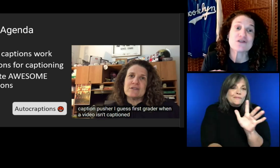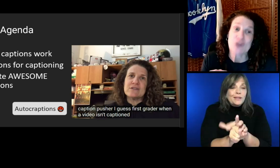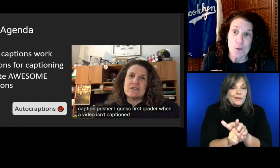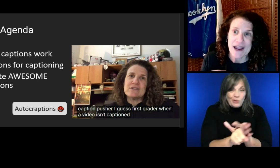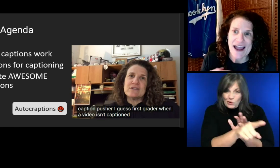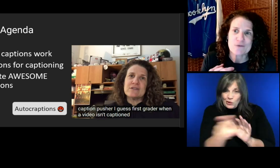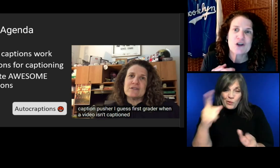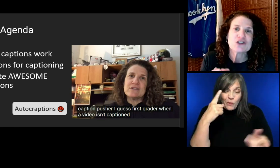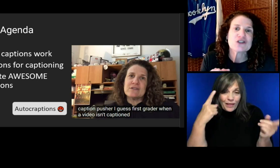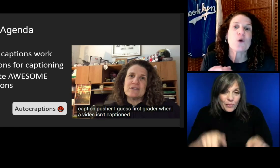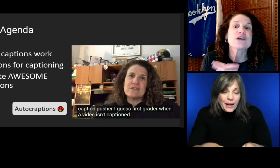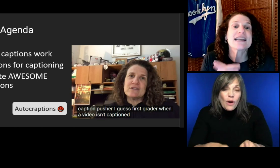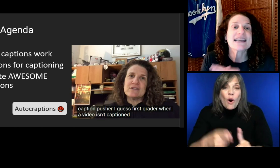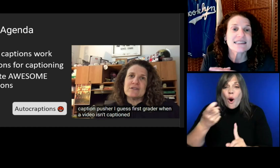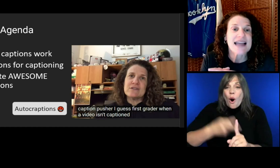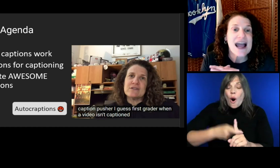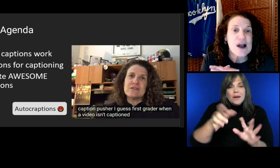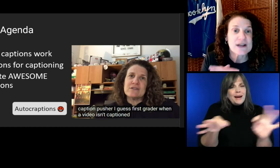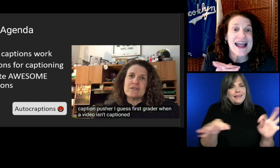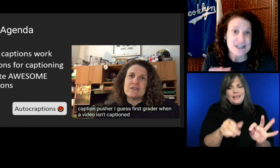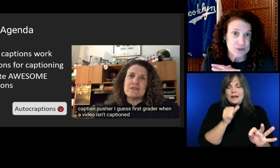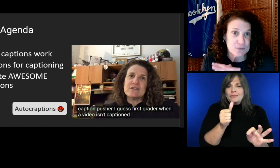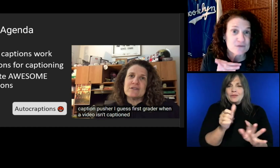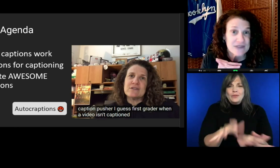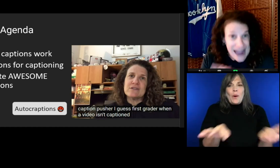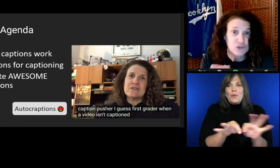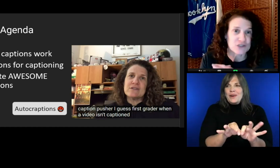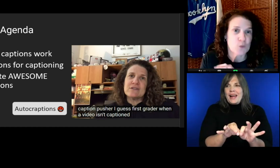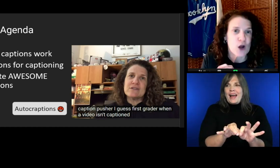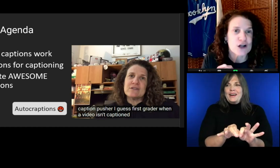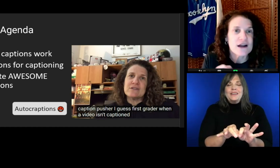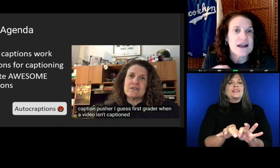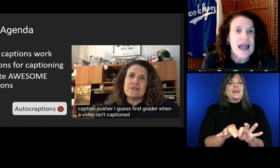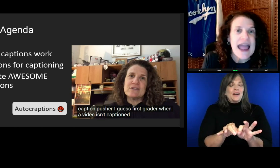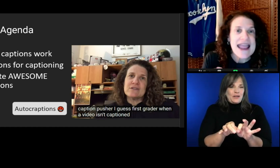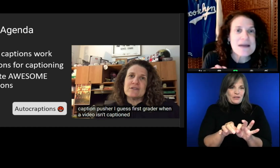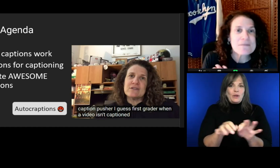don't count. So we'll dig into how captions work.